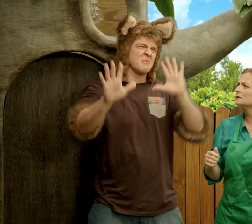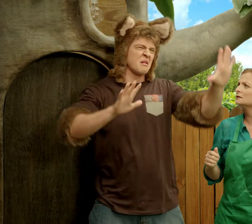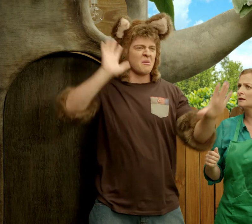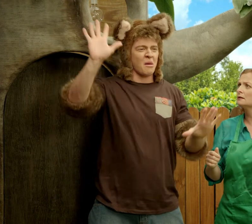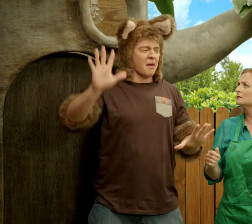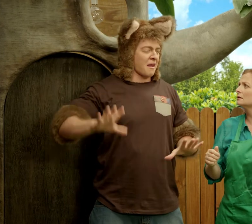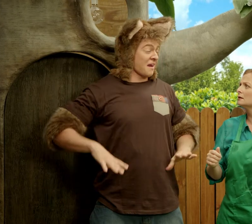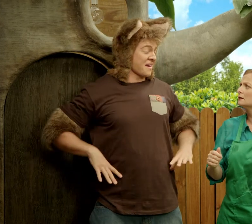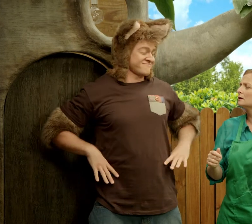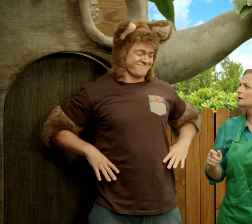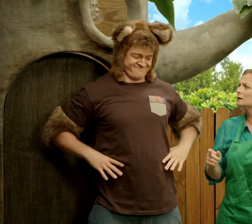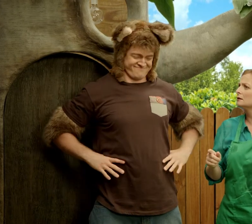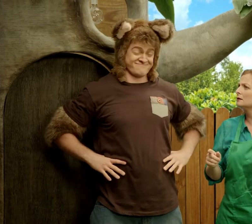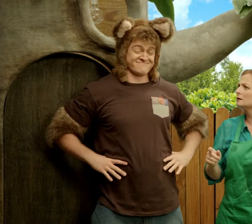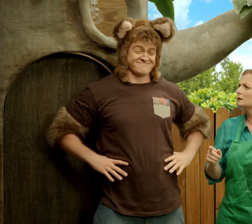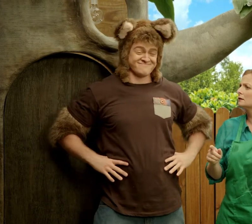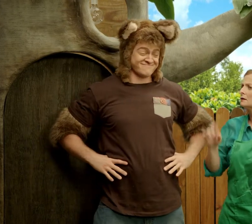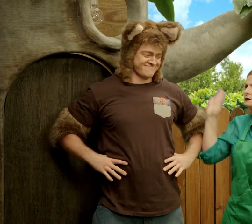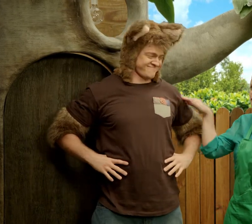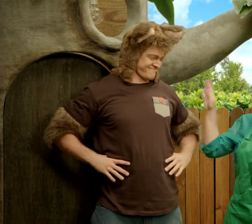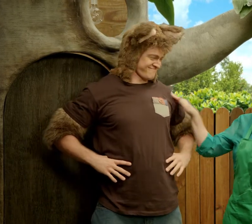and all over the tree house. Mm mm.